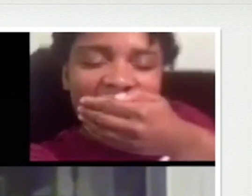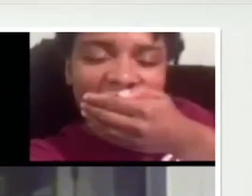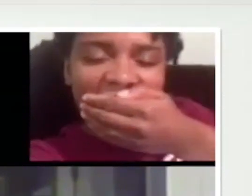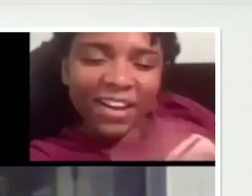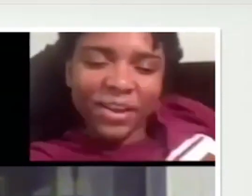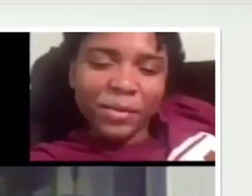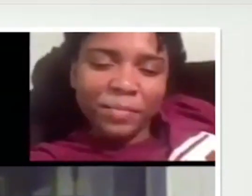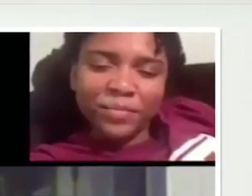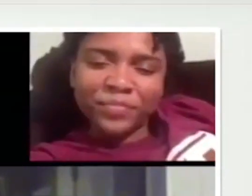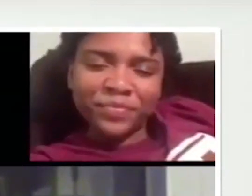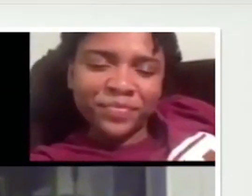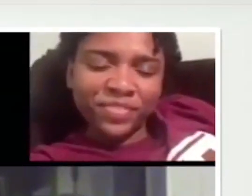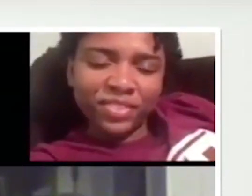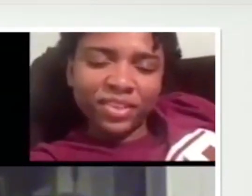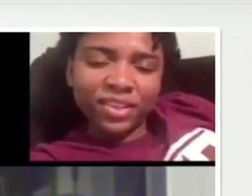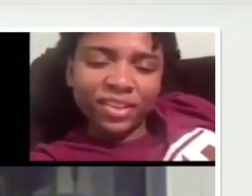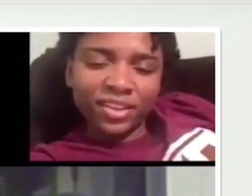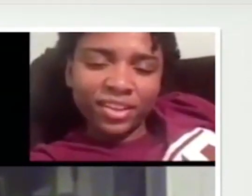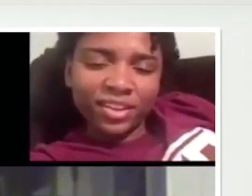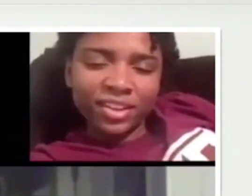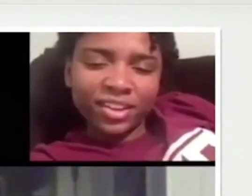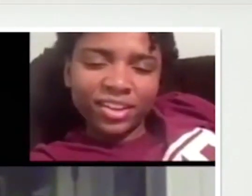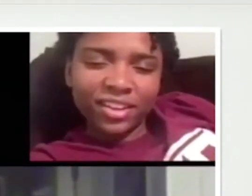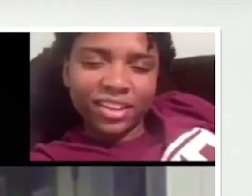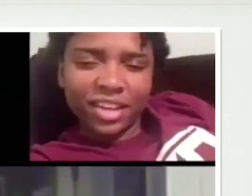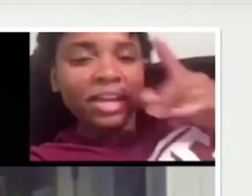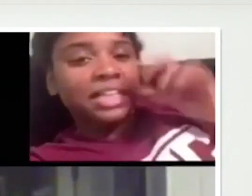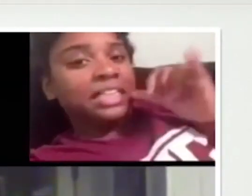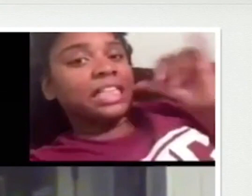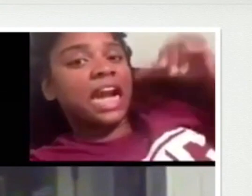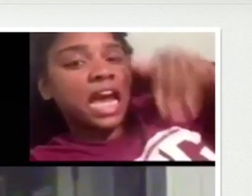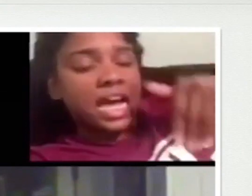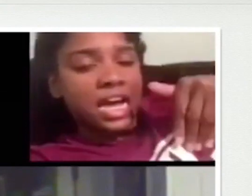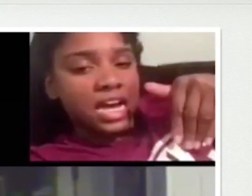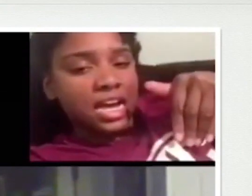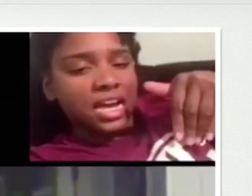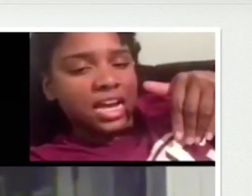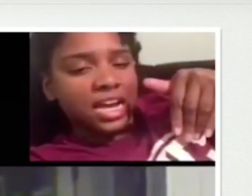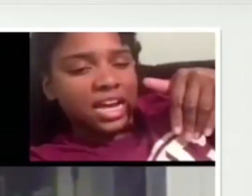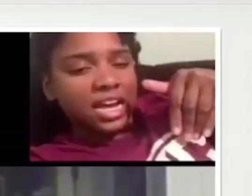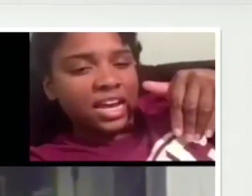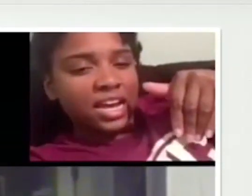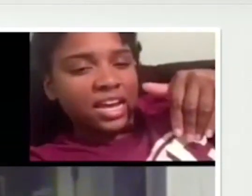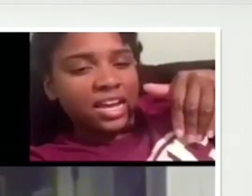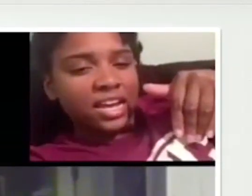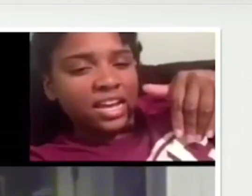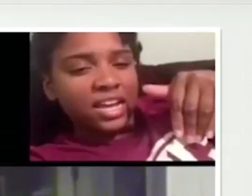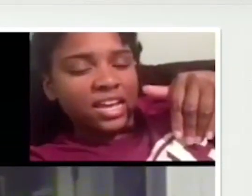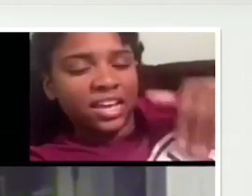I took a bath. And then I put my shirt back on. Boy, there's nothing wrong with that. Last night you took a bath?